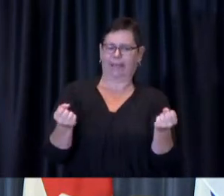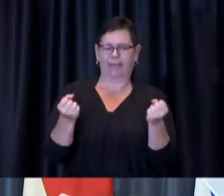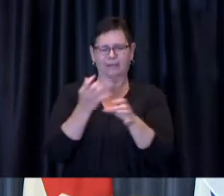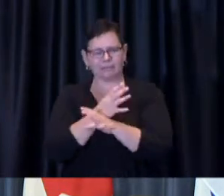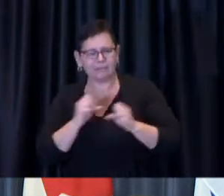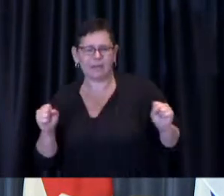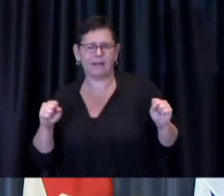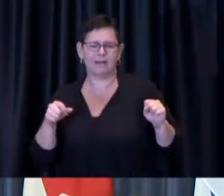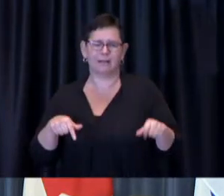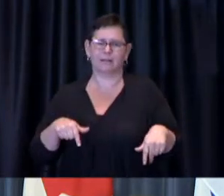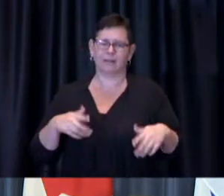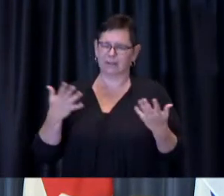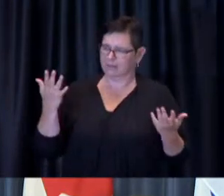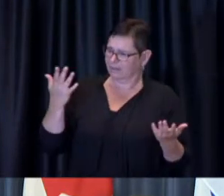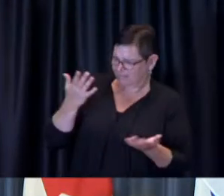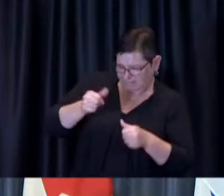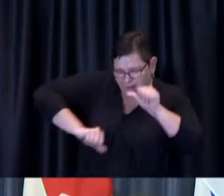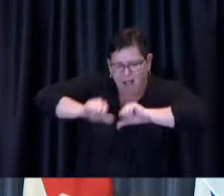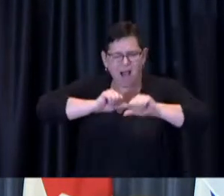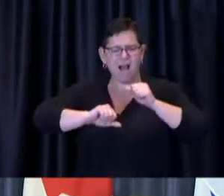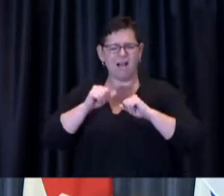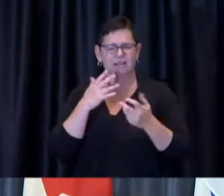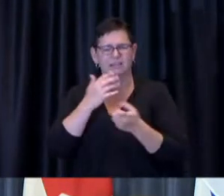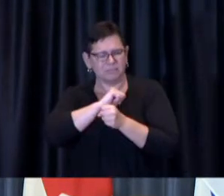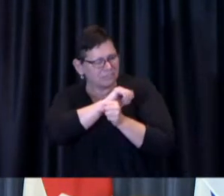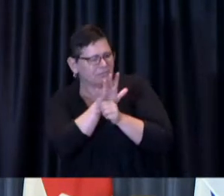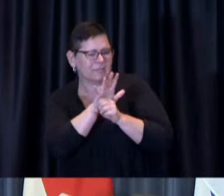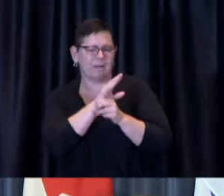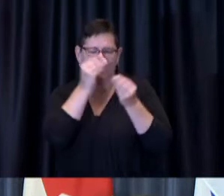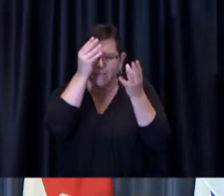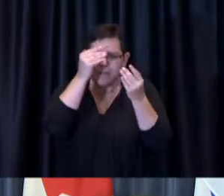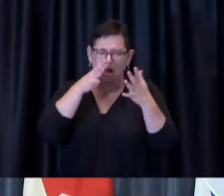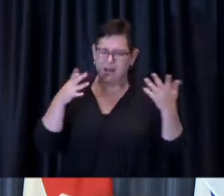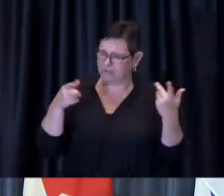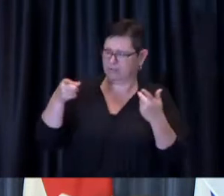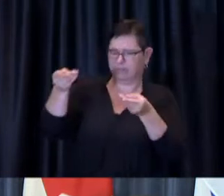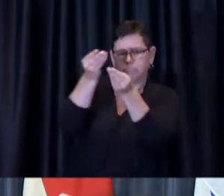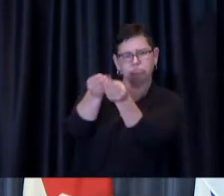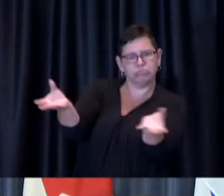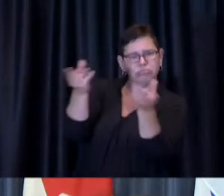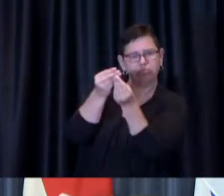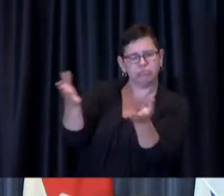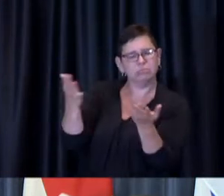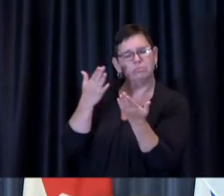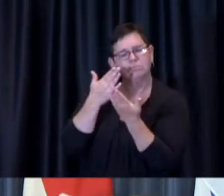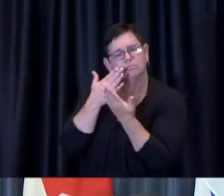to get vaccinated and all kinds of things like that this was literally life-saving information you helped us to share with the public.